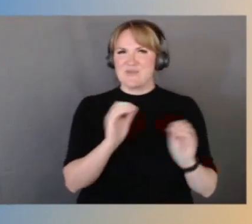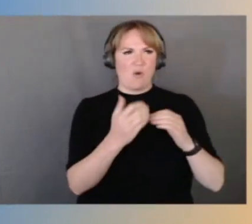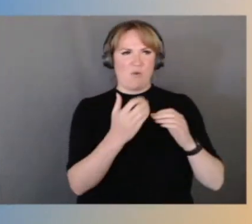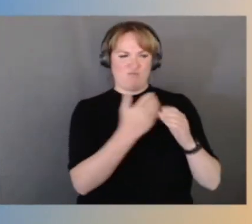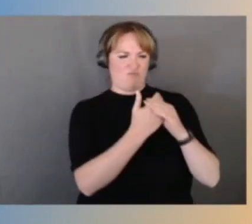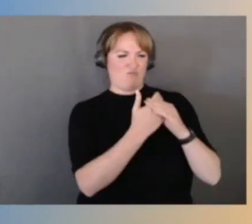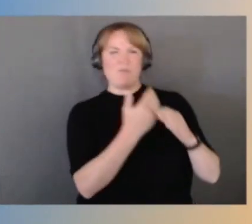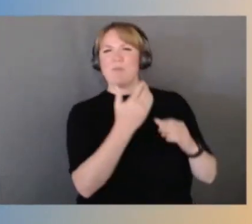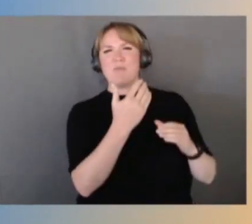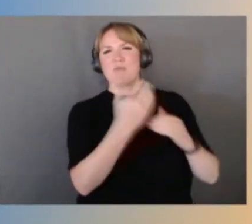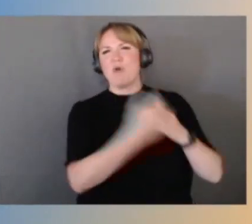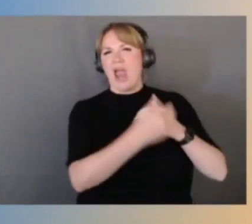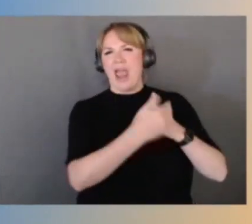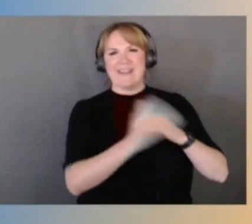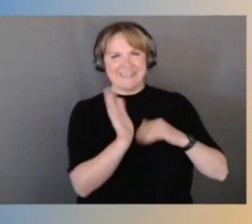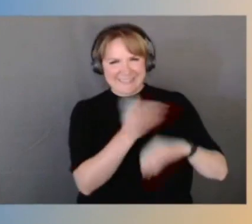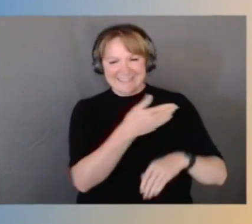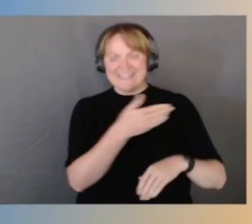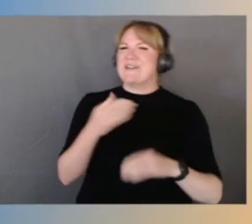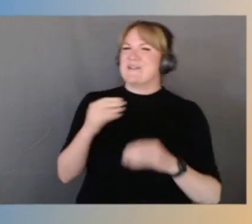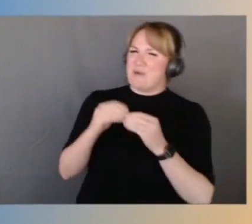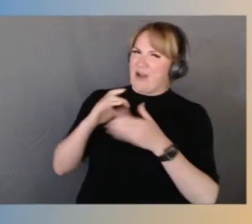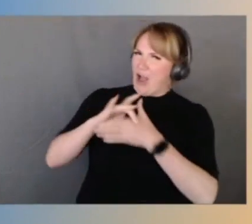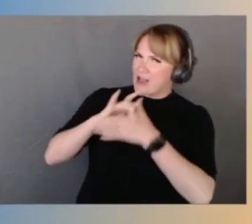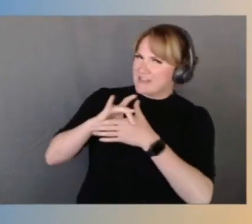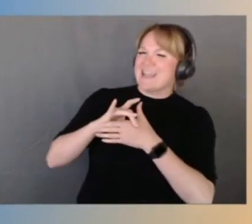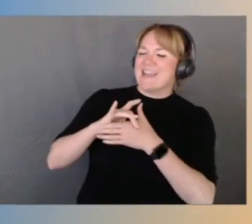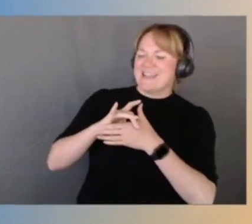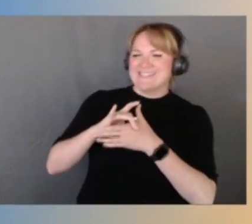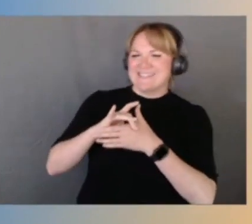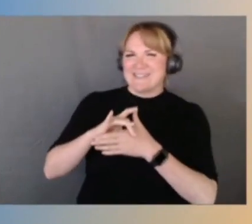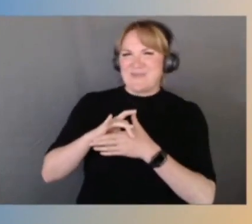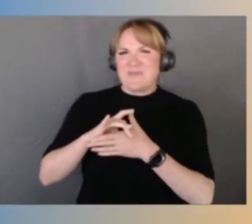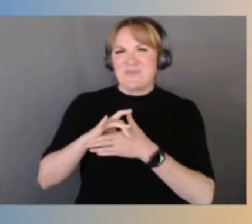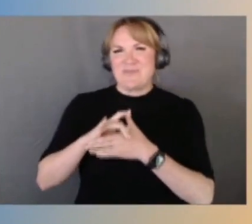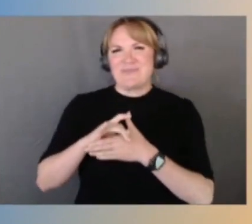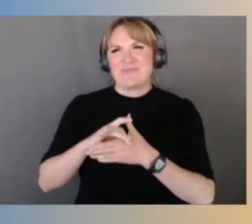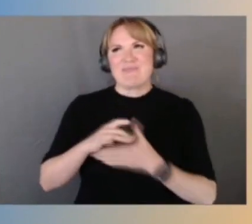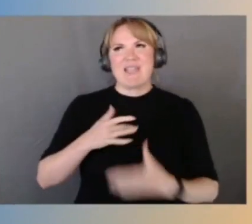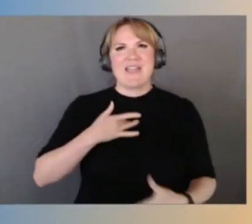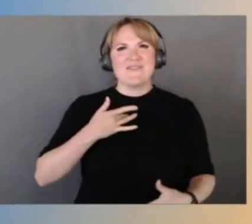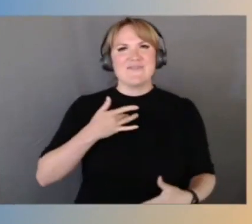It's kind of the way I really thought about it. It felt to me we went a lot deeper and shared